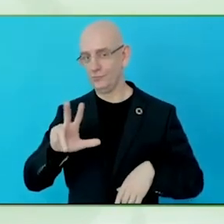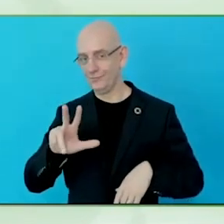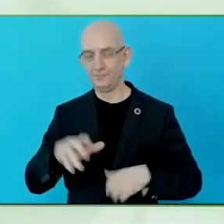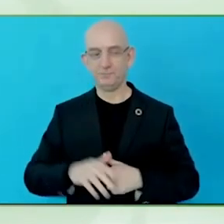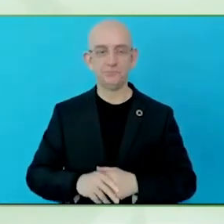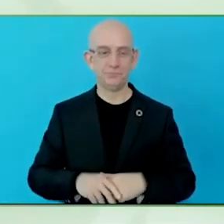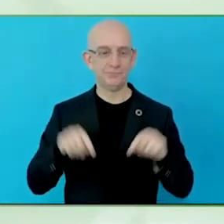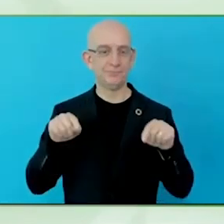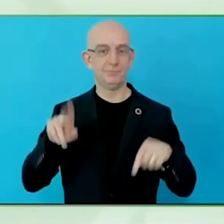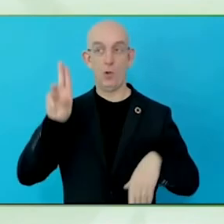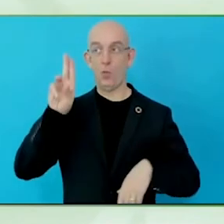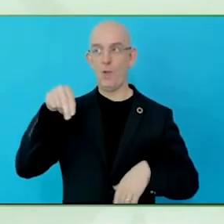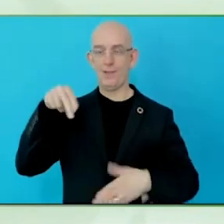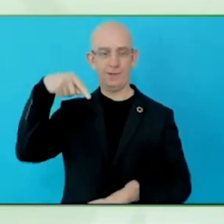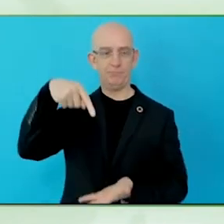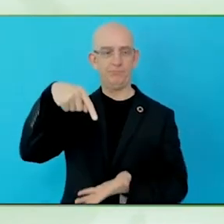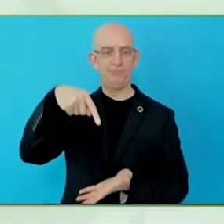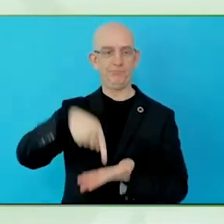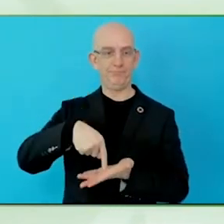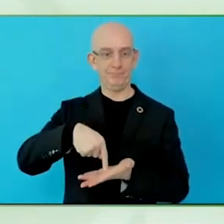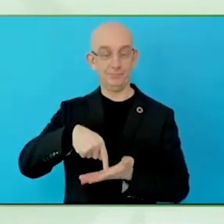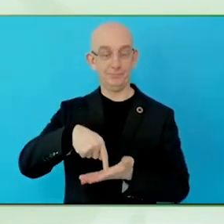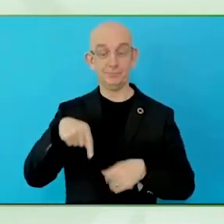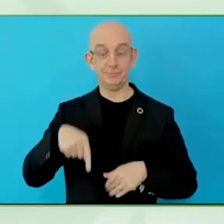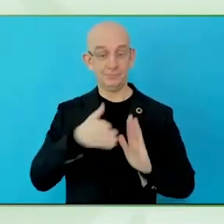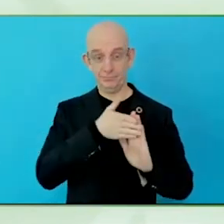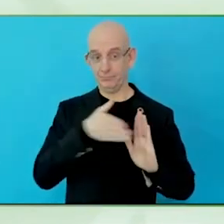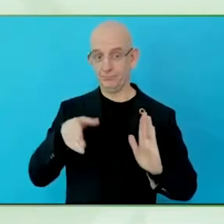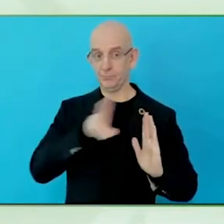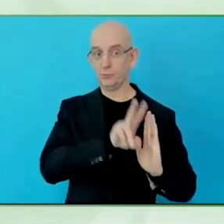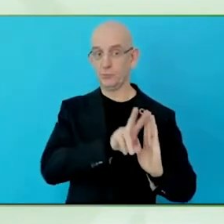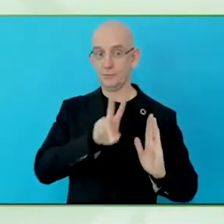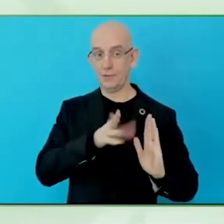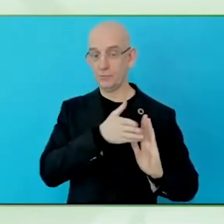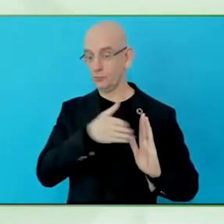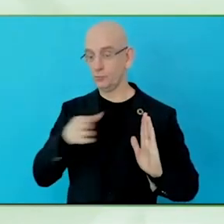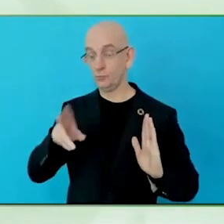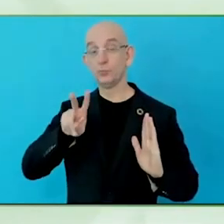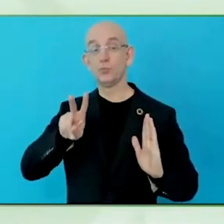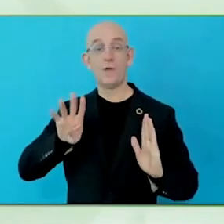I would like to welcome Wei Zhang from the WHO, Luc de Witte and